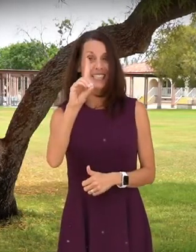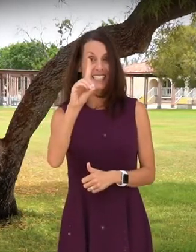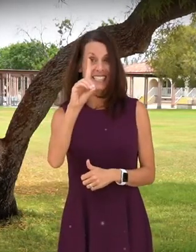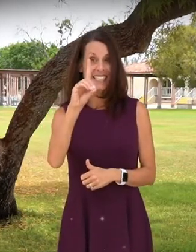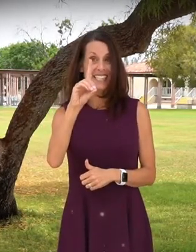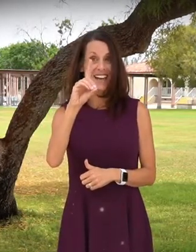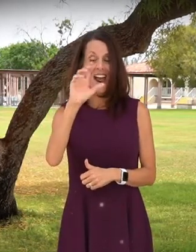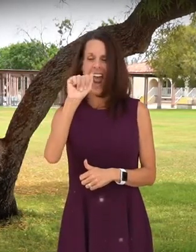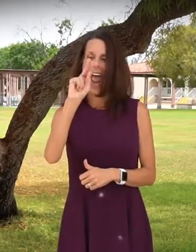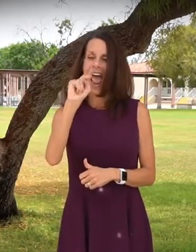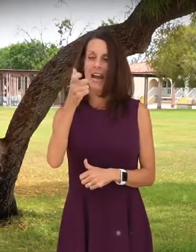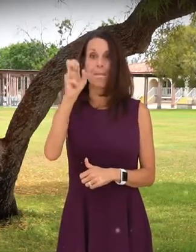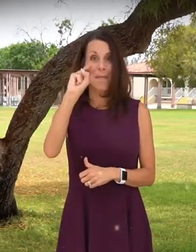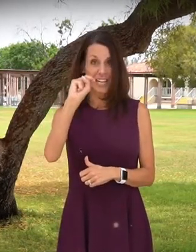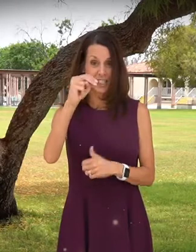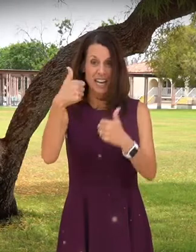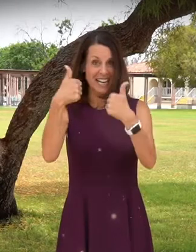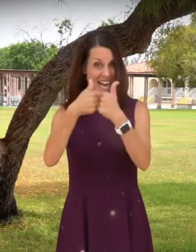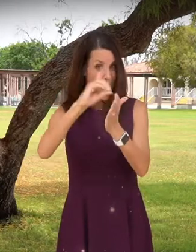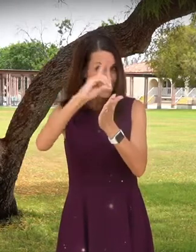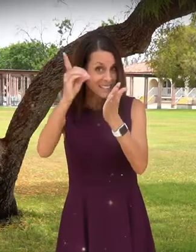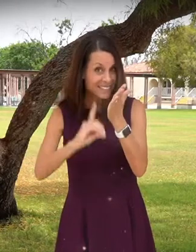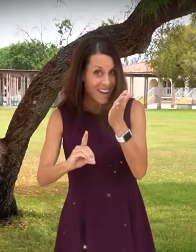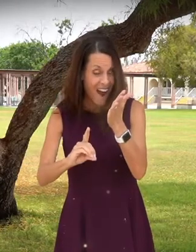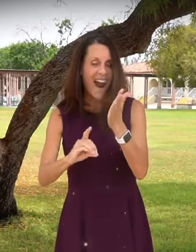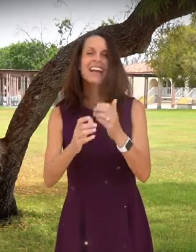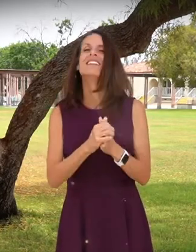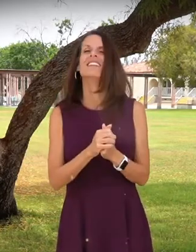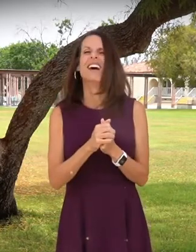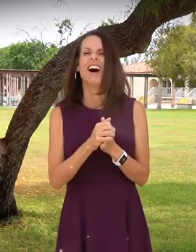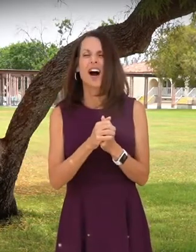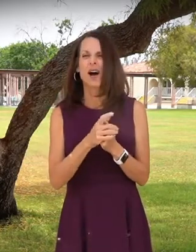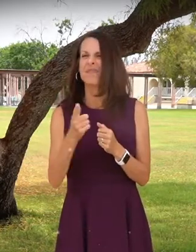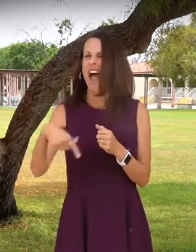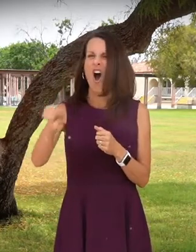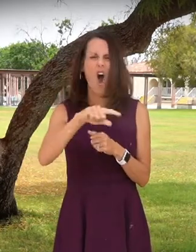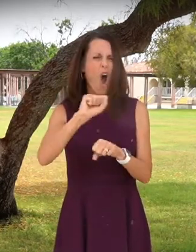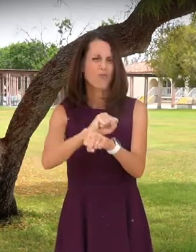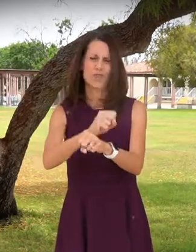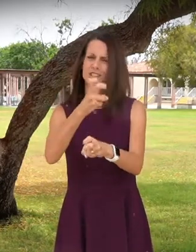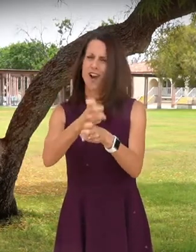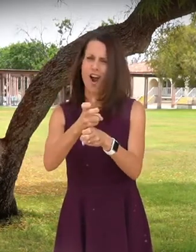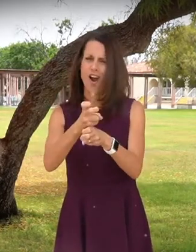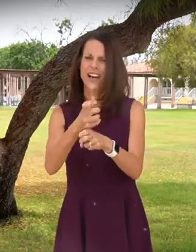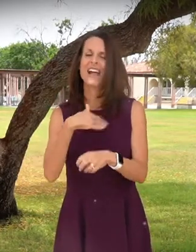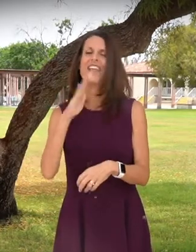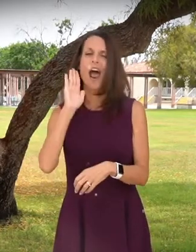3D ANIMATION AND GAME DESIGN AND ALL OF YOU WORKED INCREDIBLY HARD